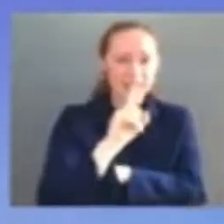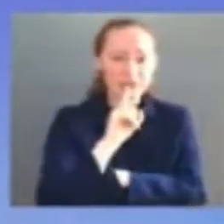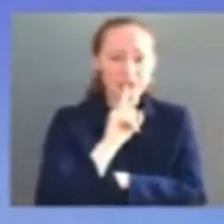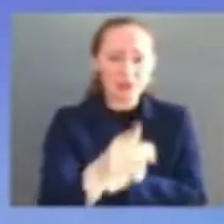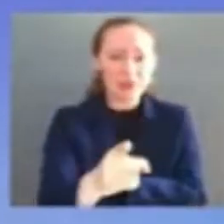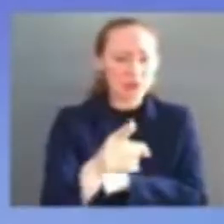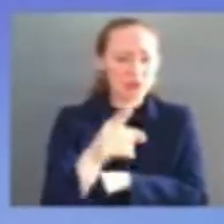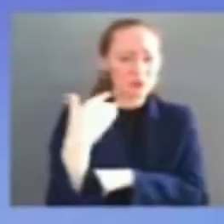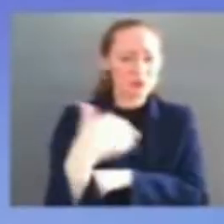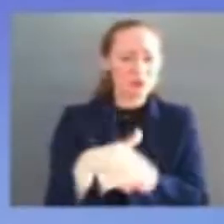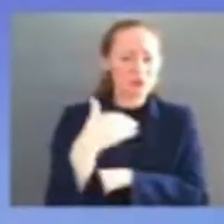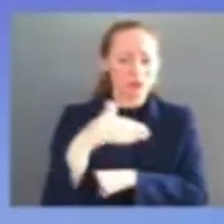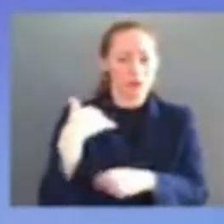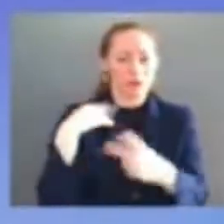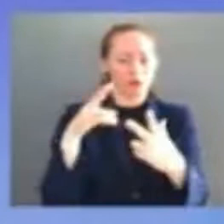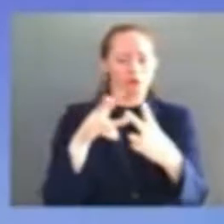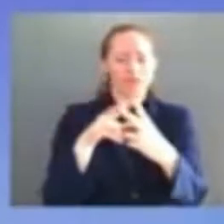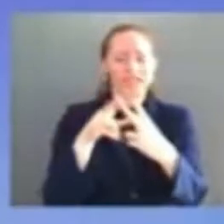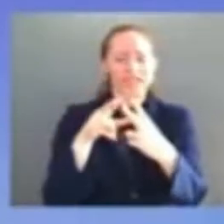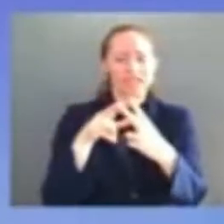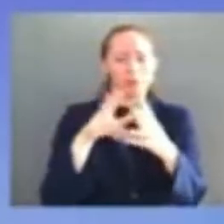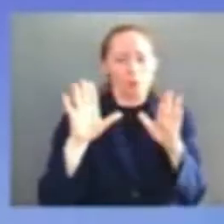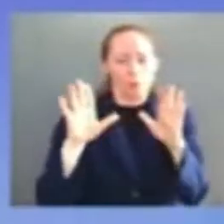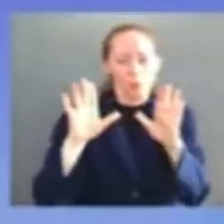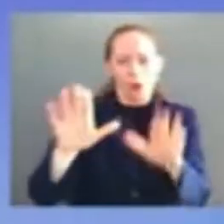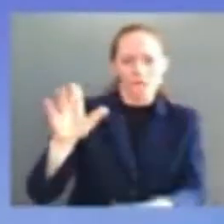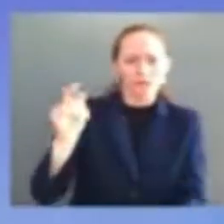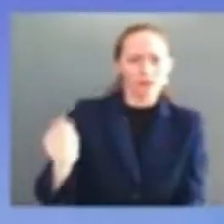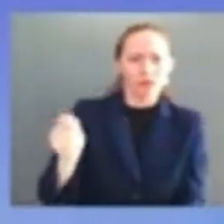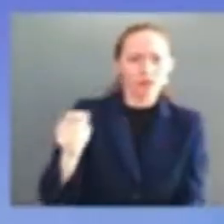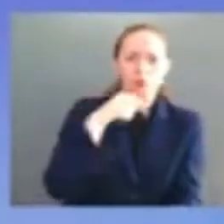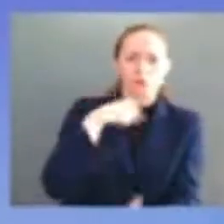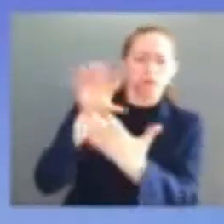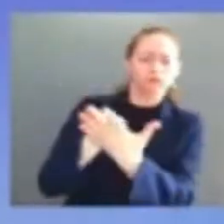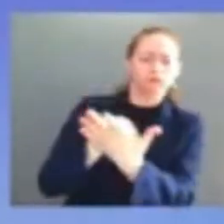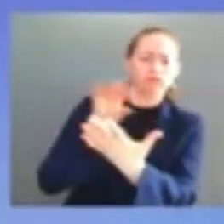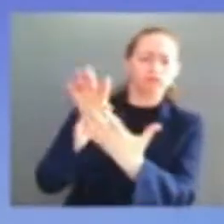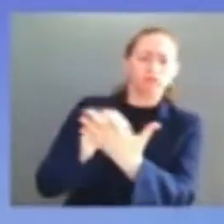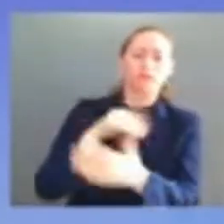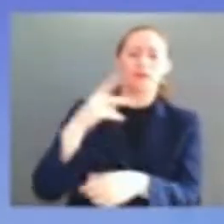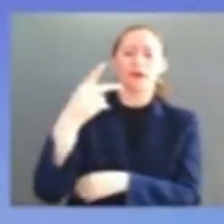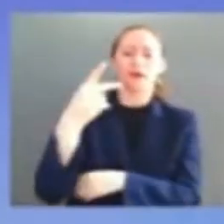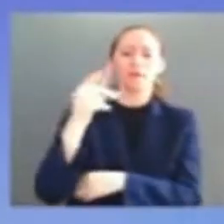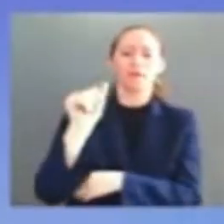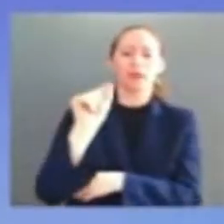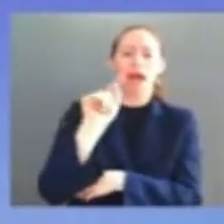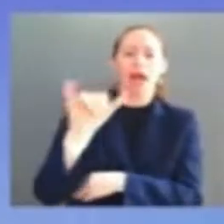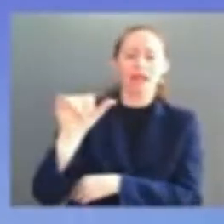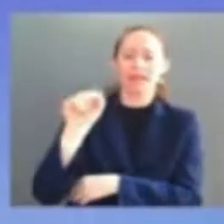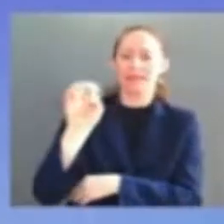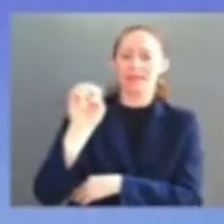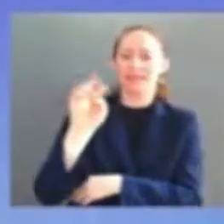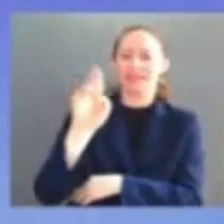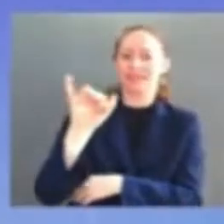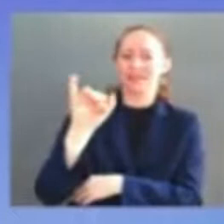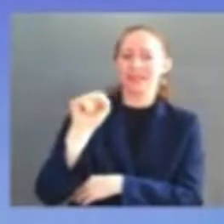judge patty serris judge bruce celia and of course justice steven breyer each of them